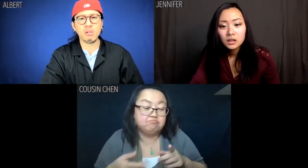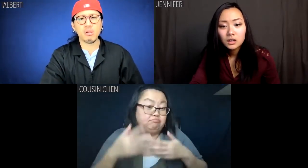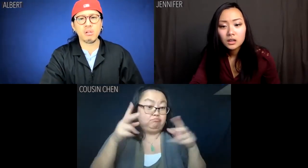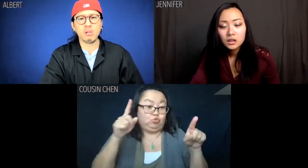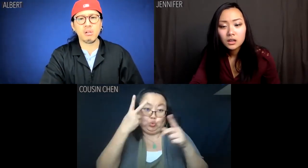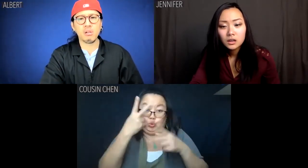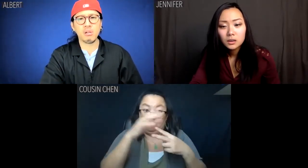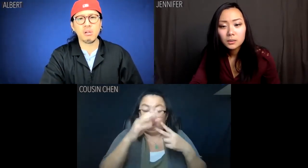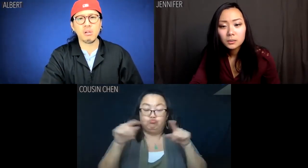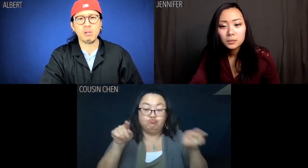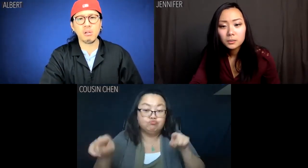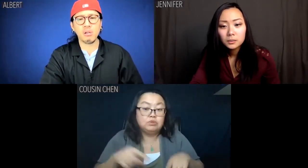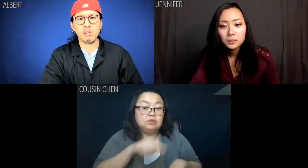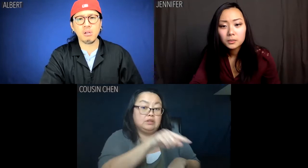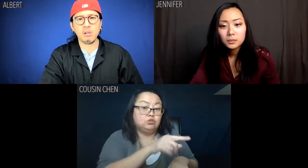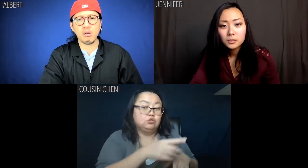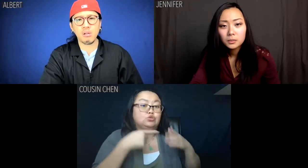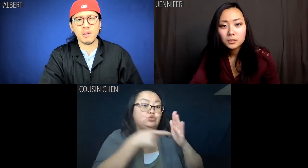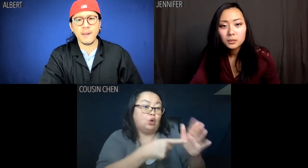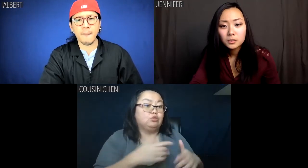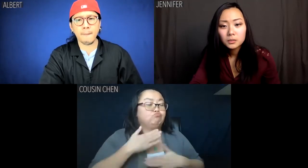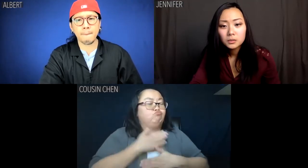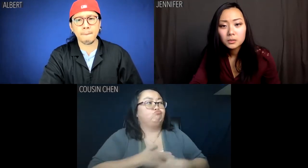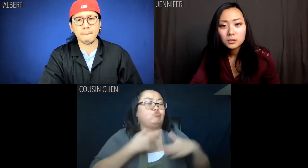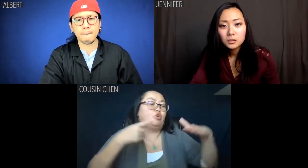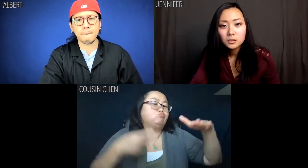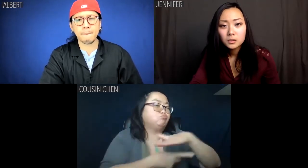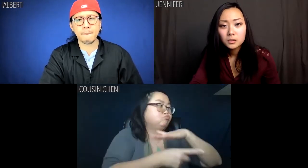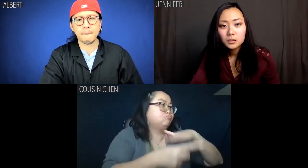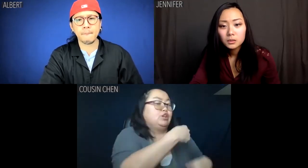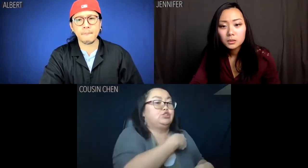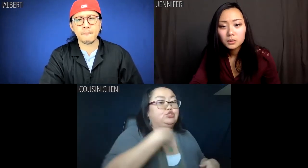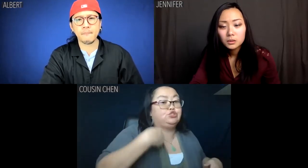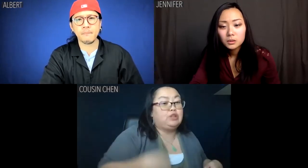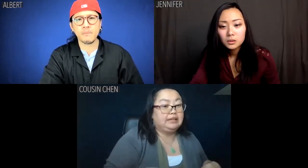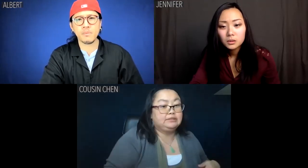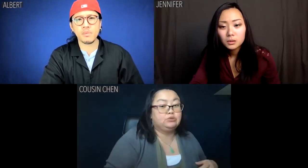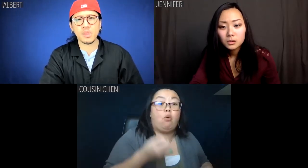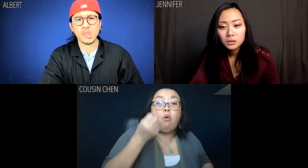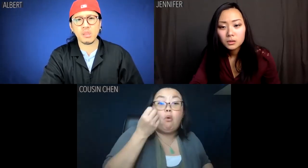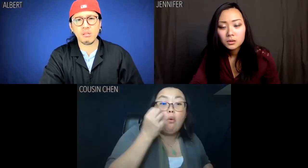and then we'd see who gets to la-di-da through China,